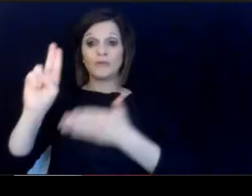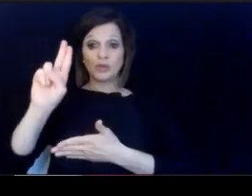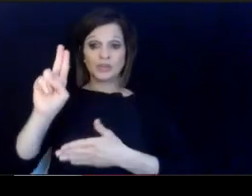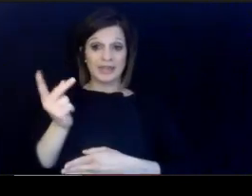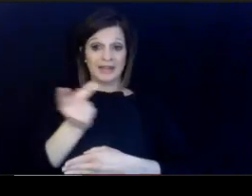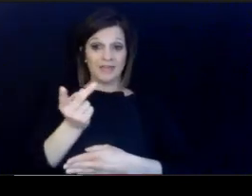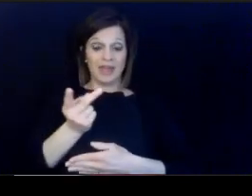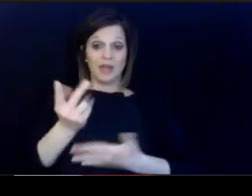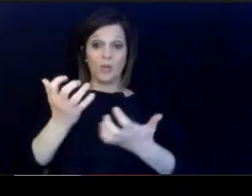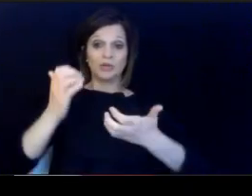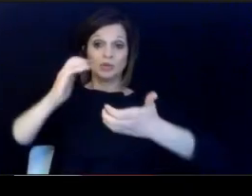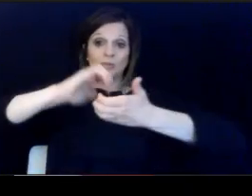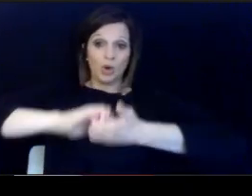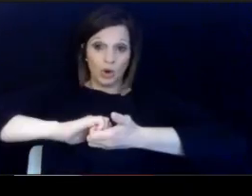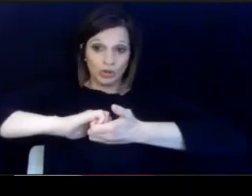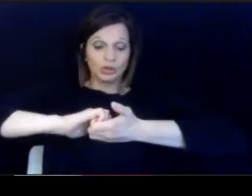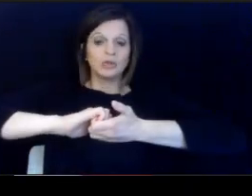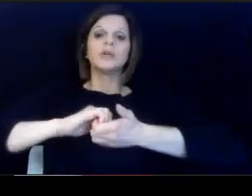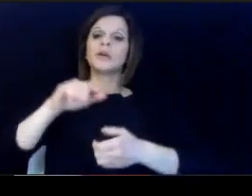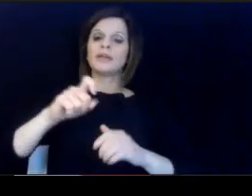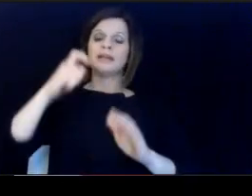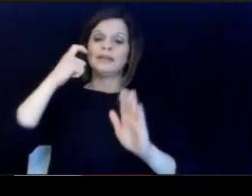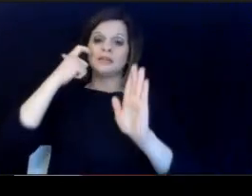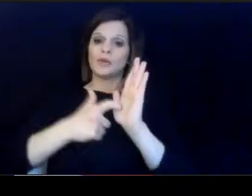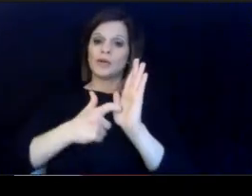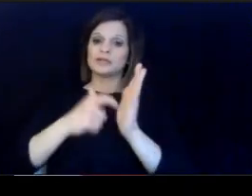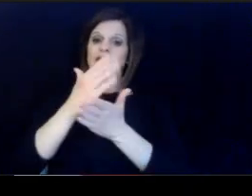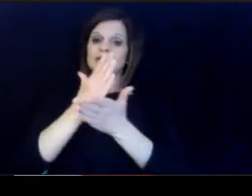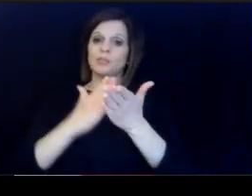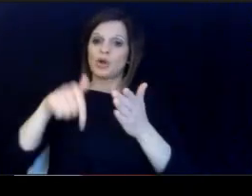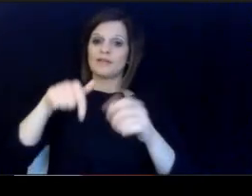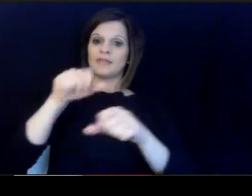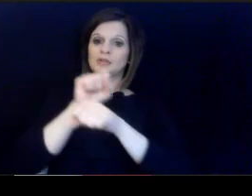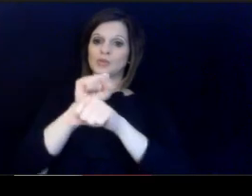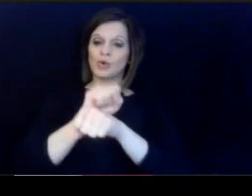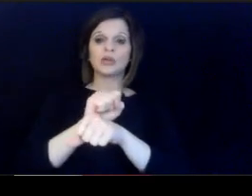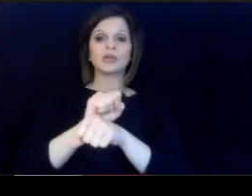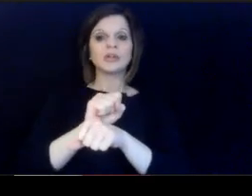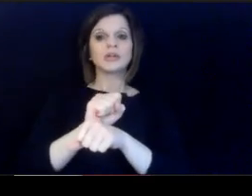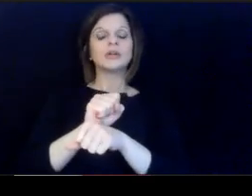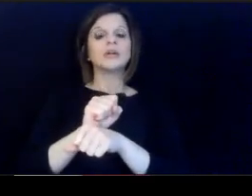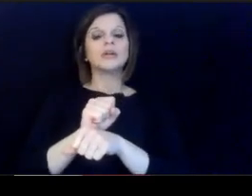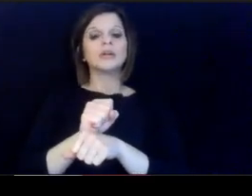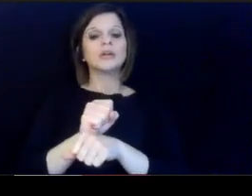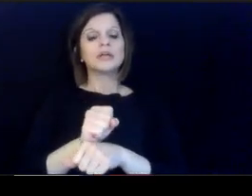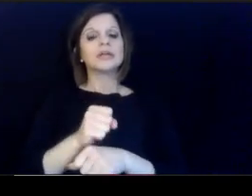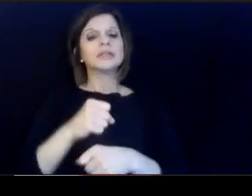need to recognize that an aspect of. this work is making sure that teachers.